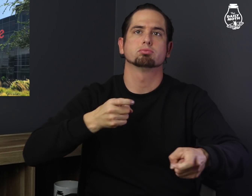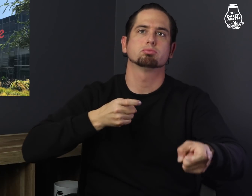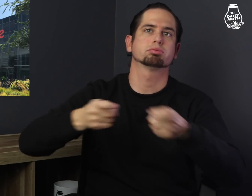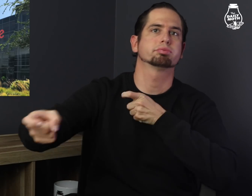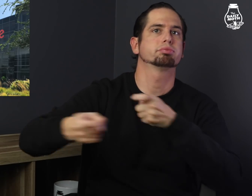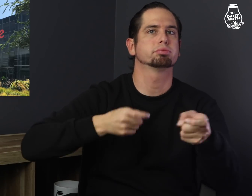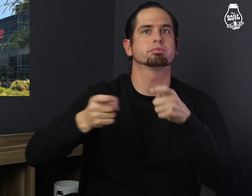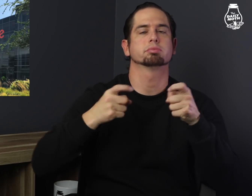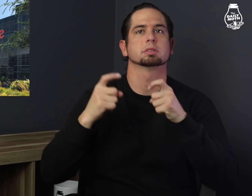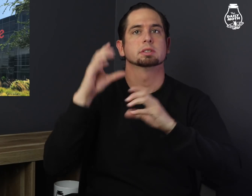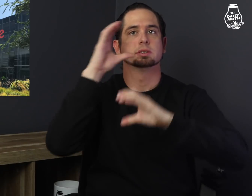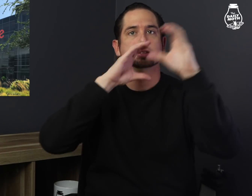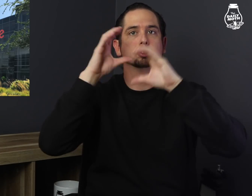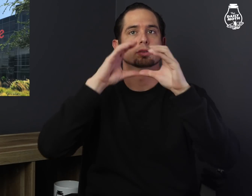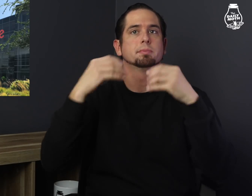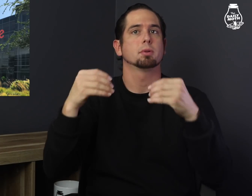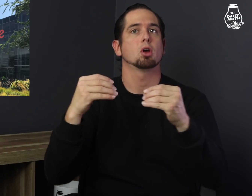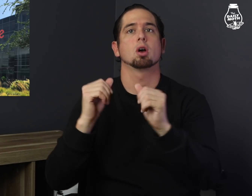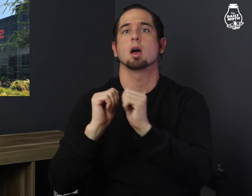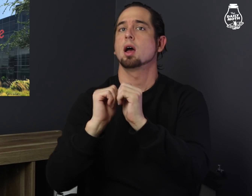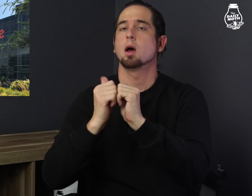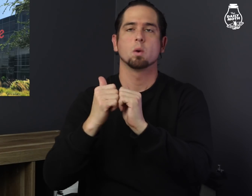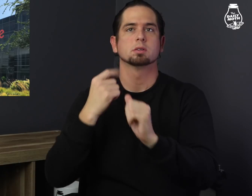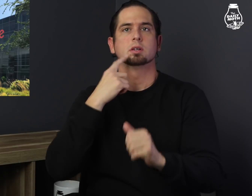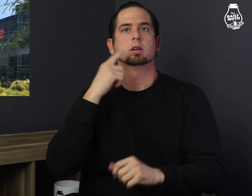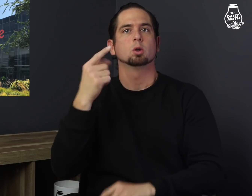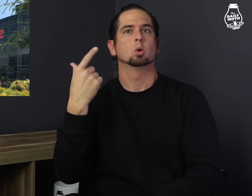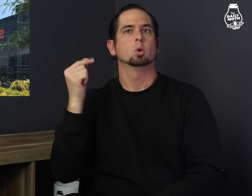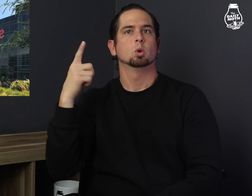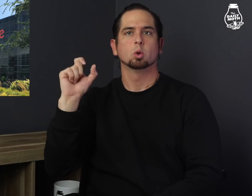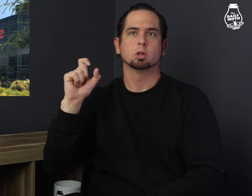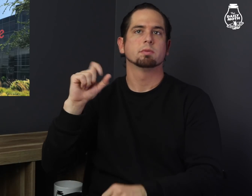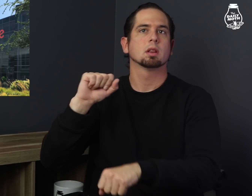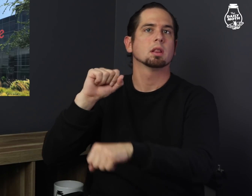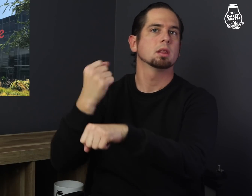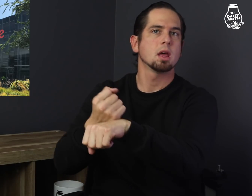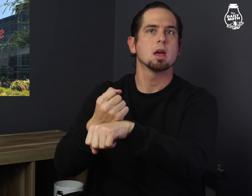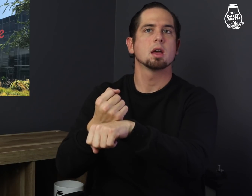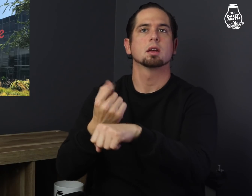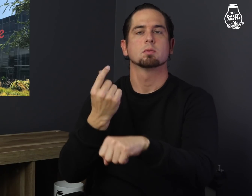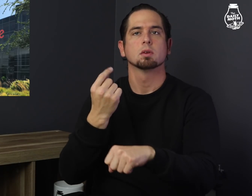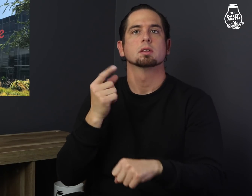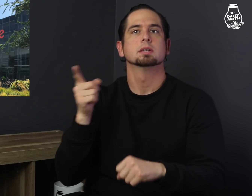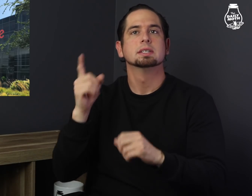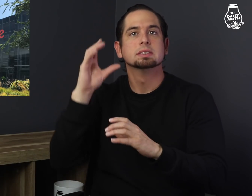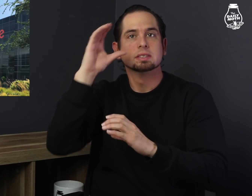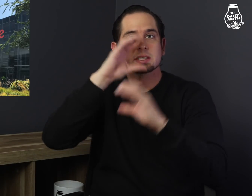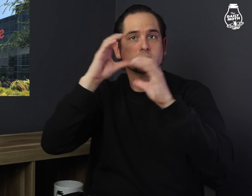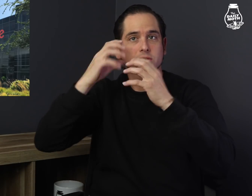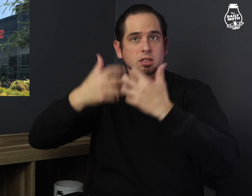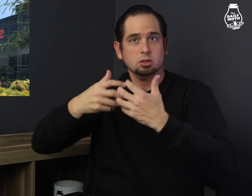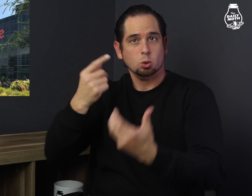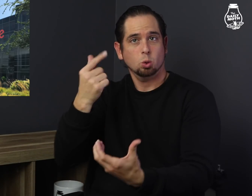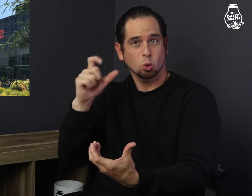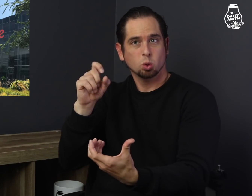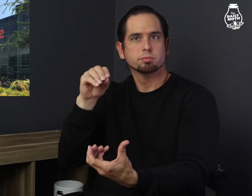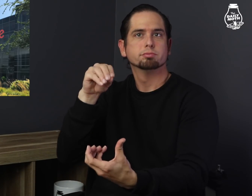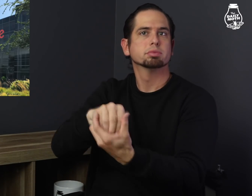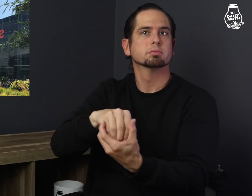dominated the search market by locking in its search engine